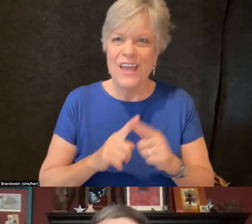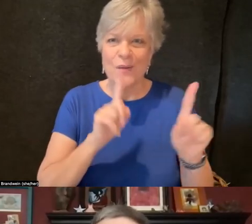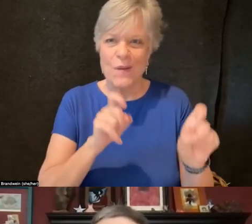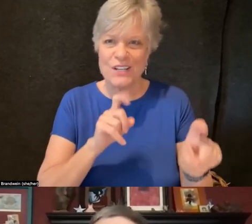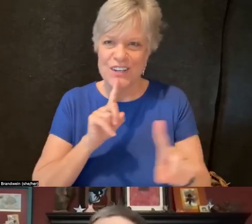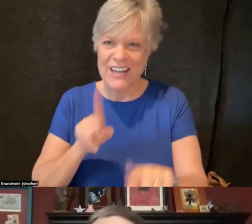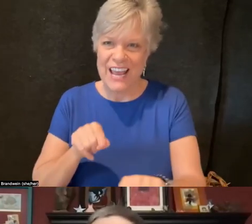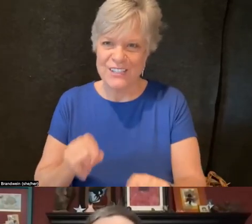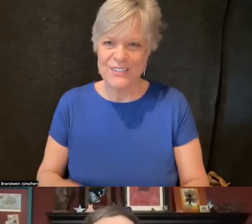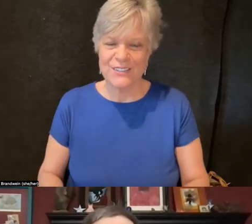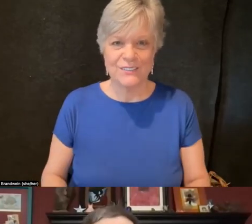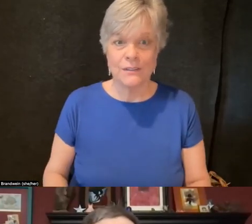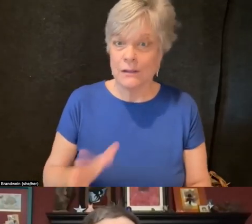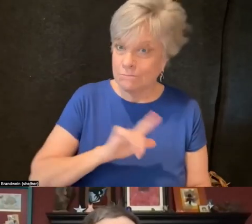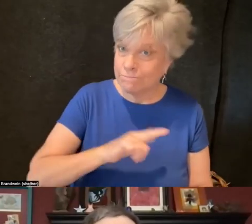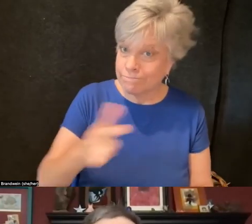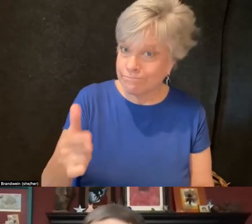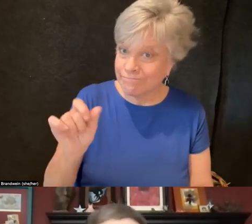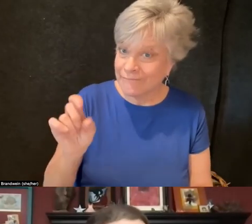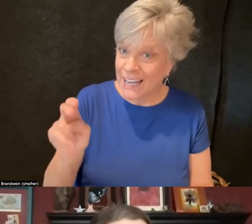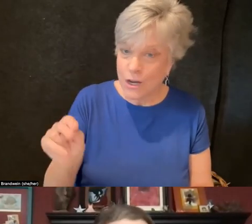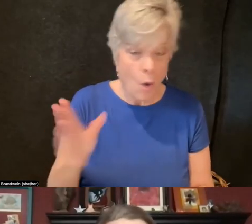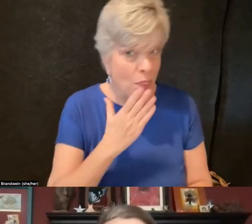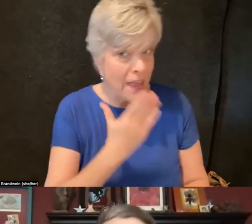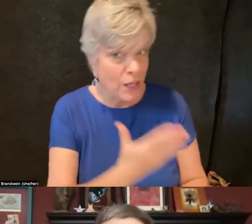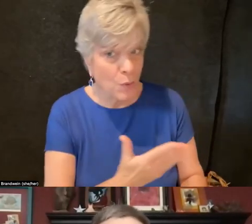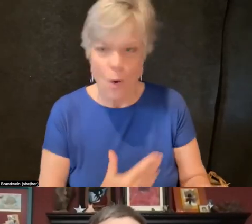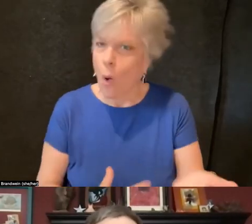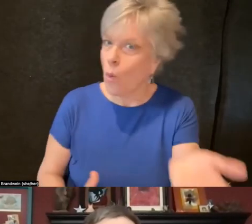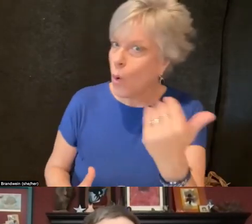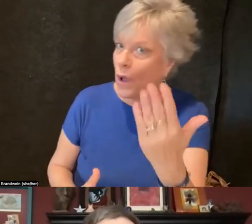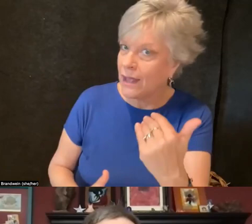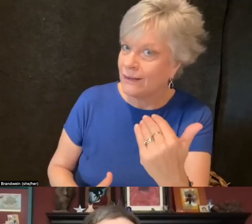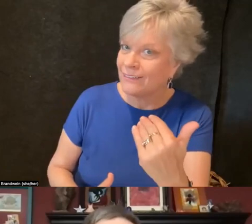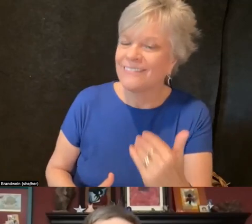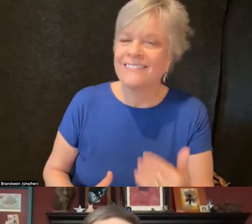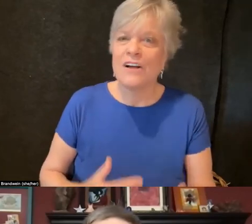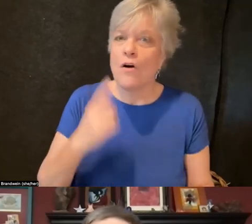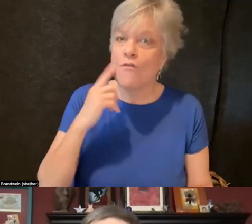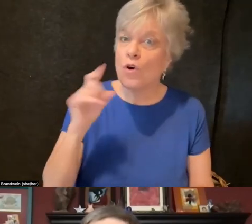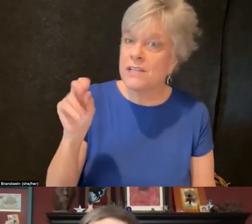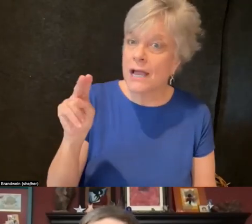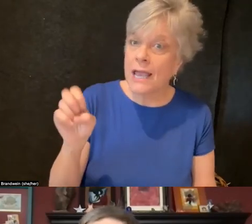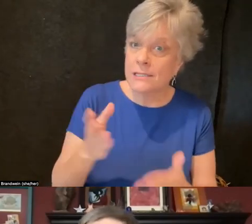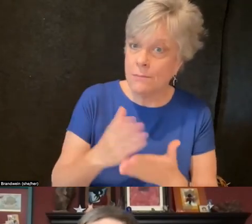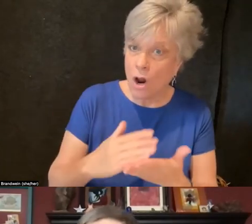Thank you. And for Diane, oh, sorry. No, go right ahead, my bad. For Diane's portion, I'll be sharing my screen